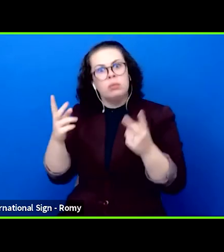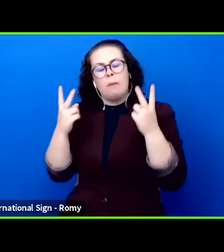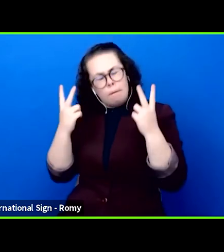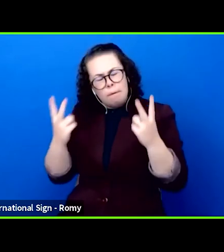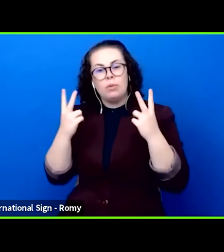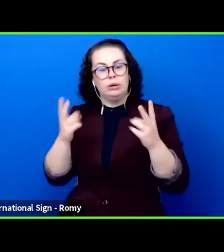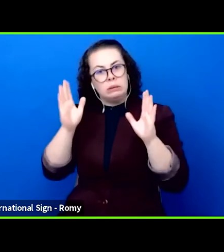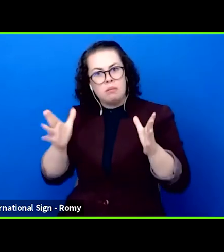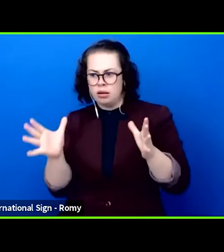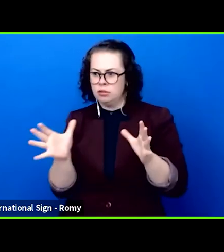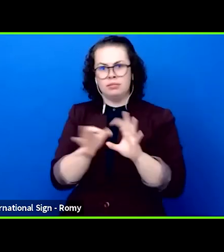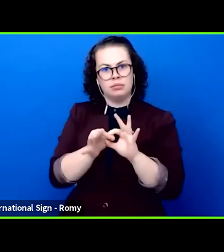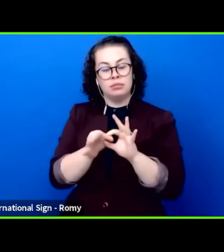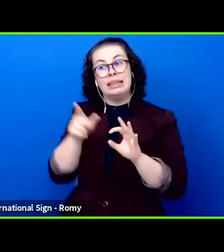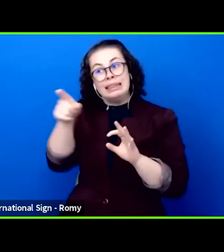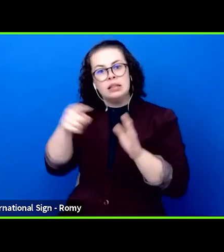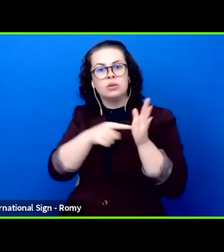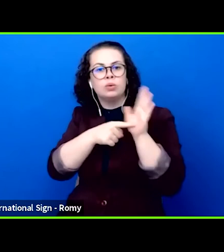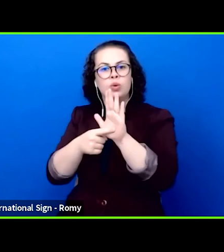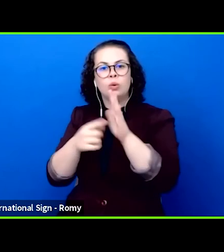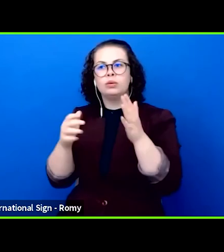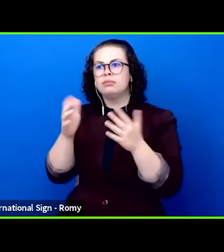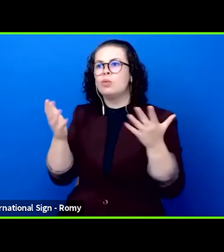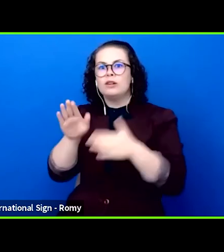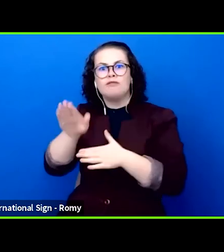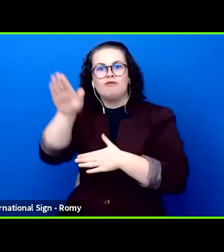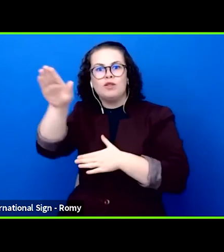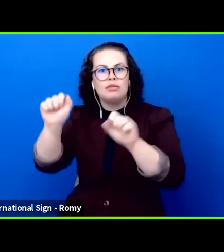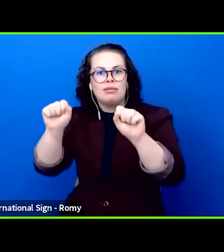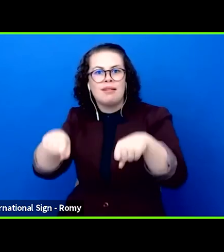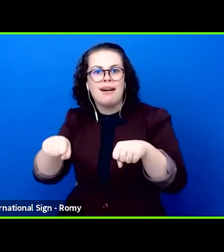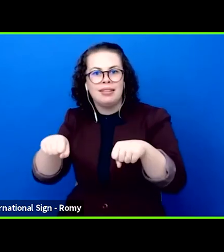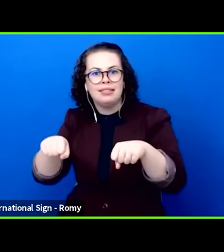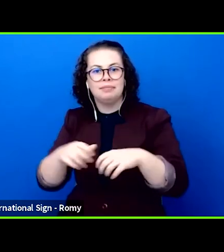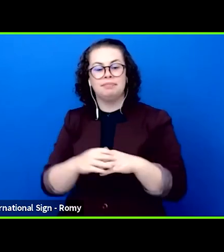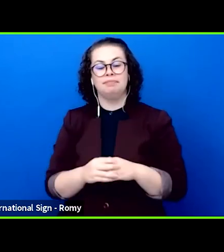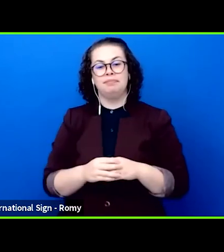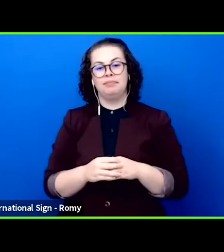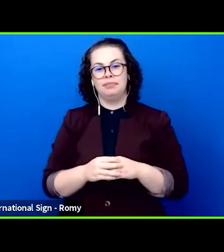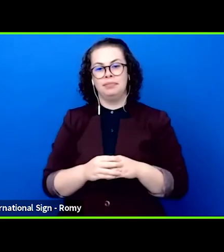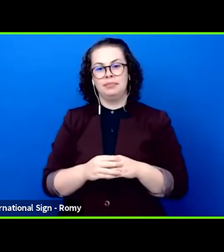what is possible as the president of the federal republic recently said. But without